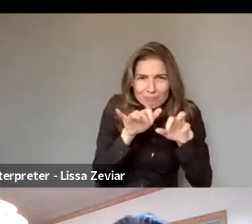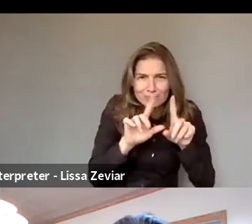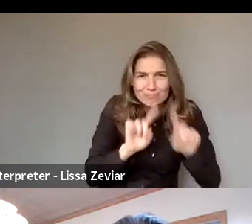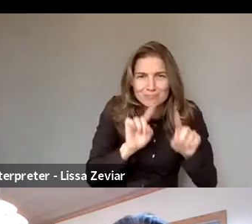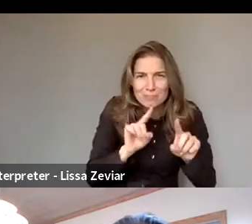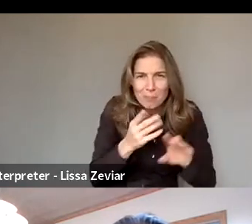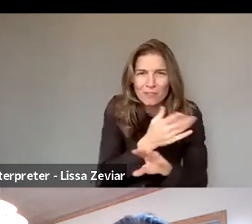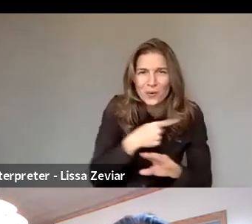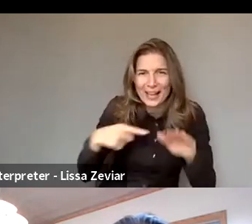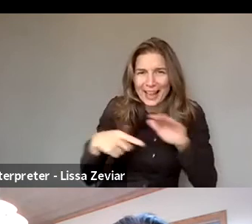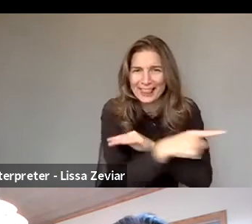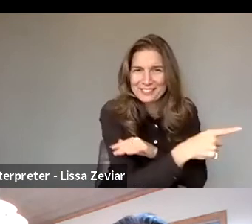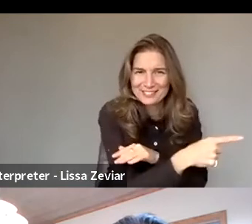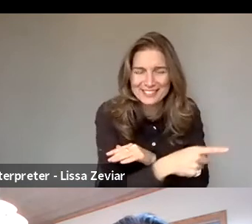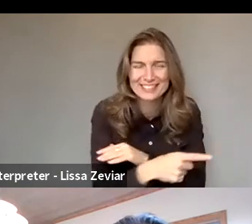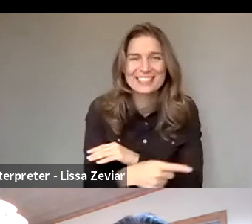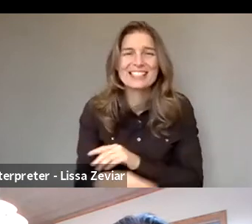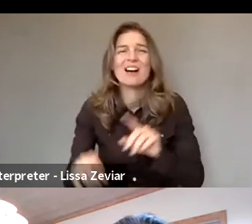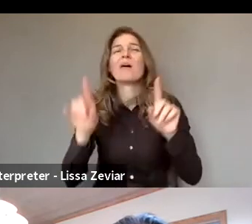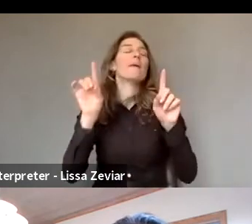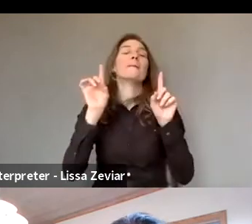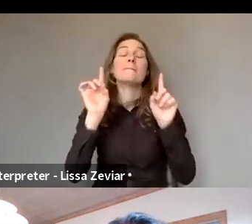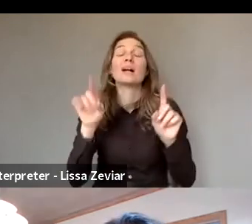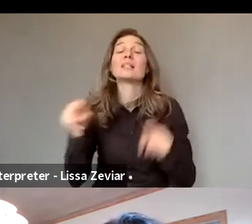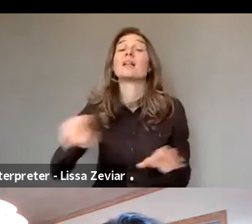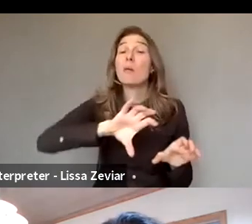So, how we can make sure that Member States are on board